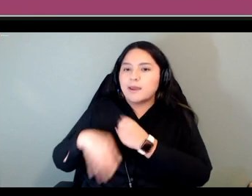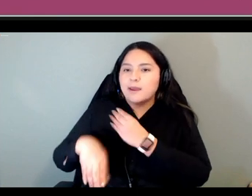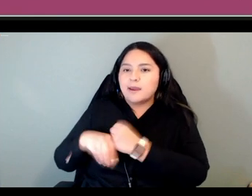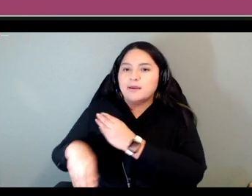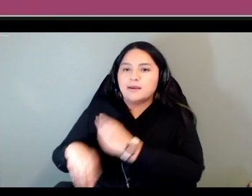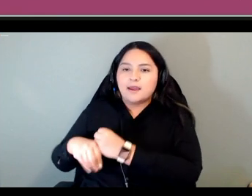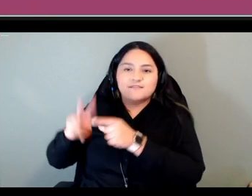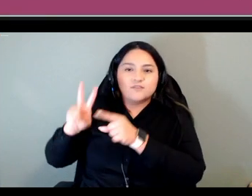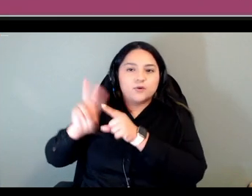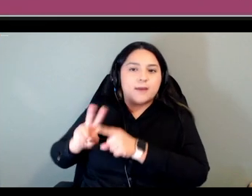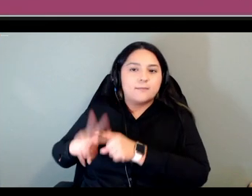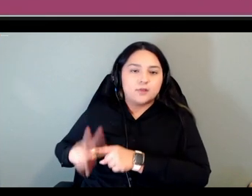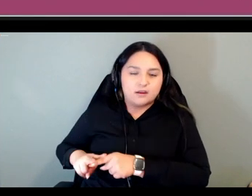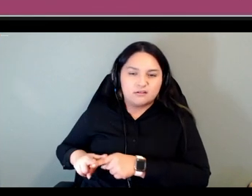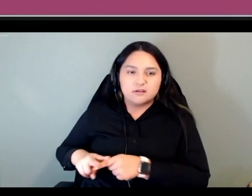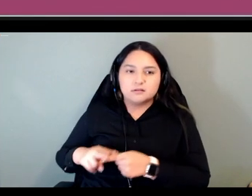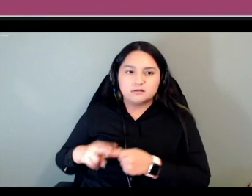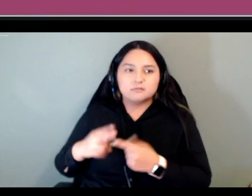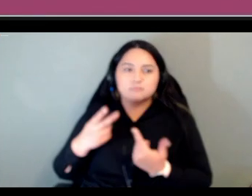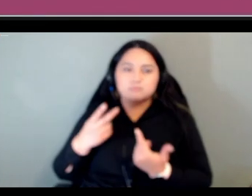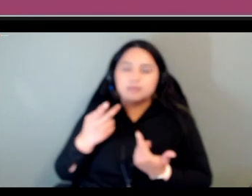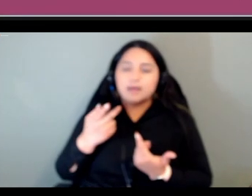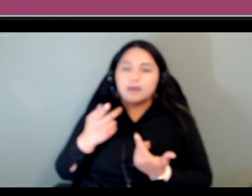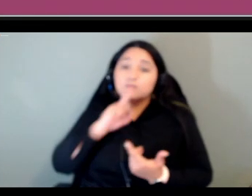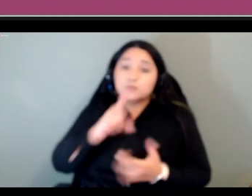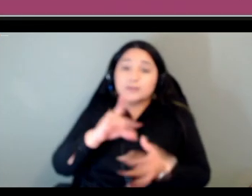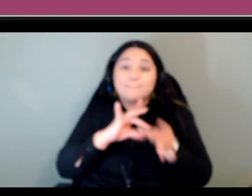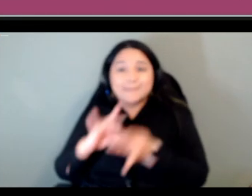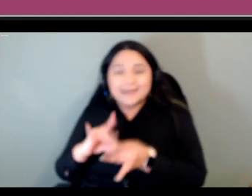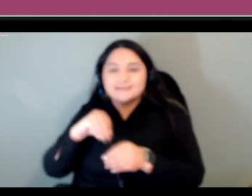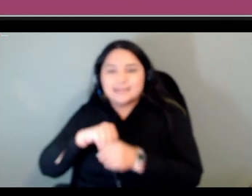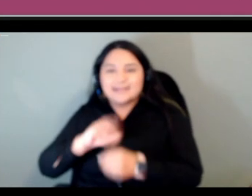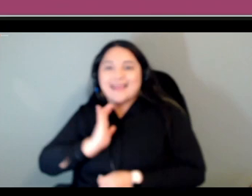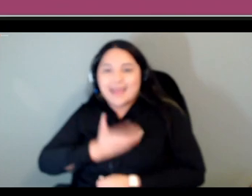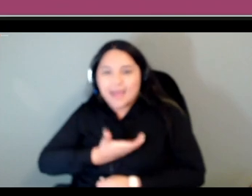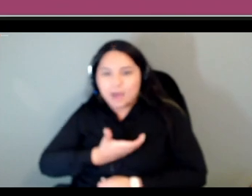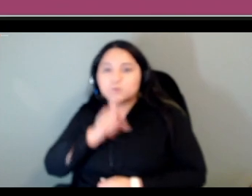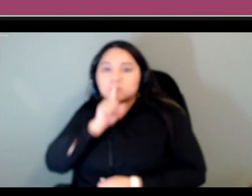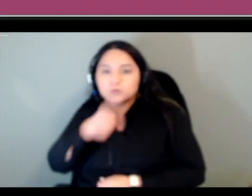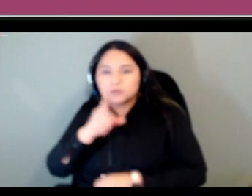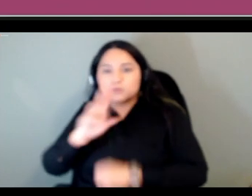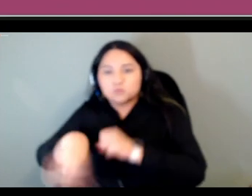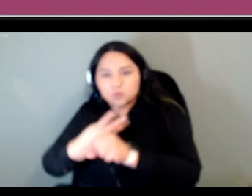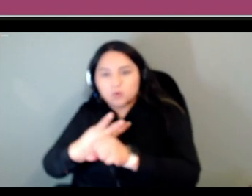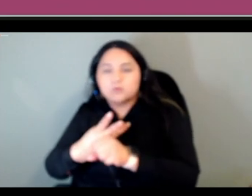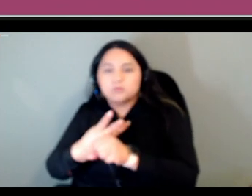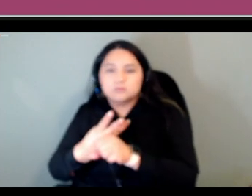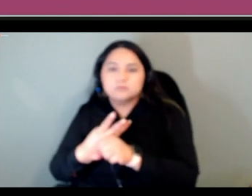saying that are based in our social reality and our cultural realities um we ended up